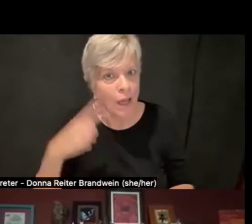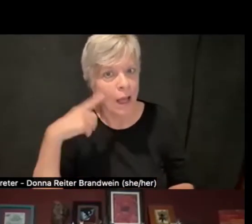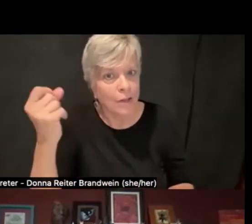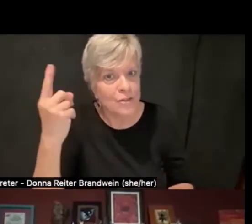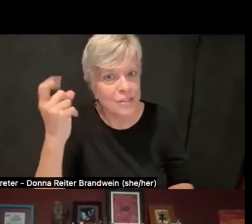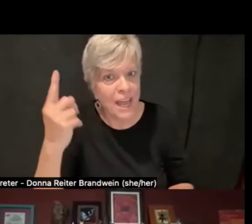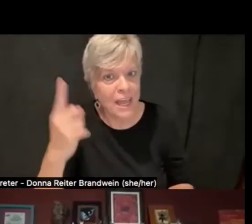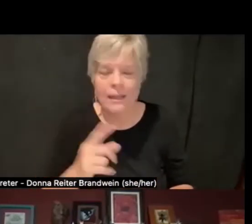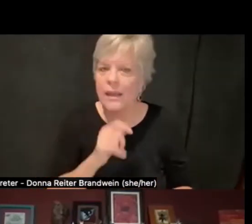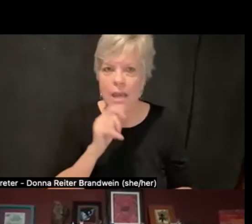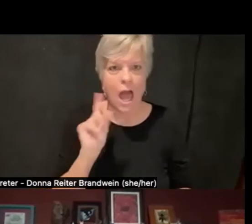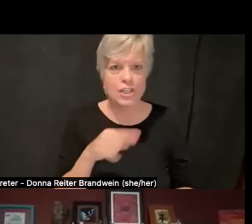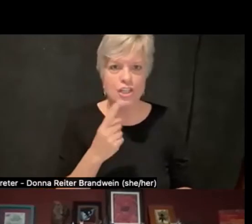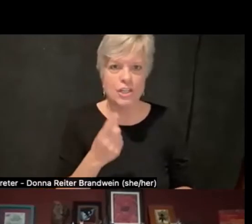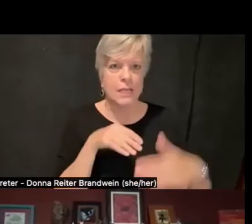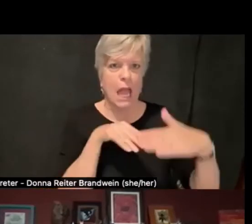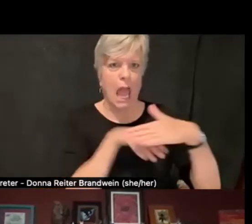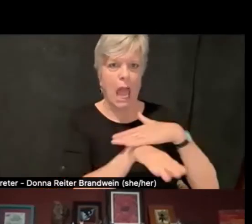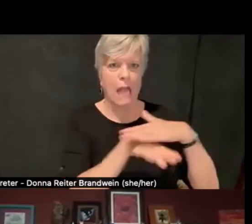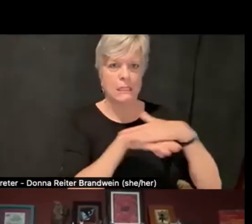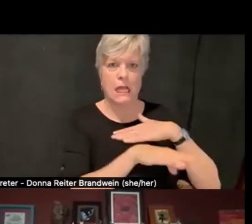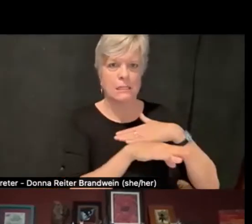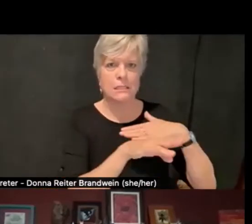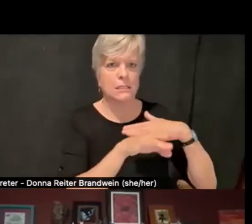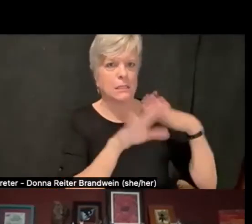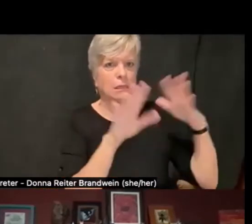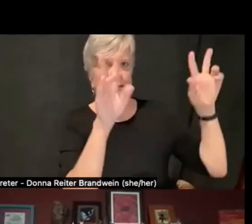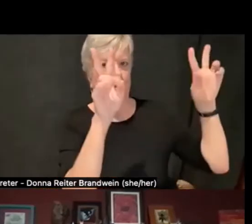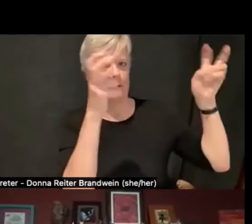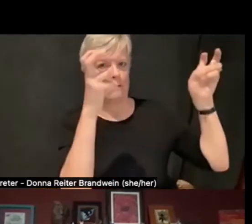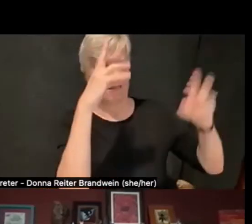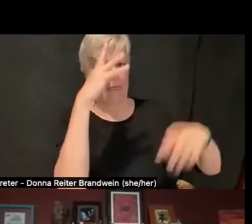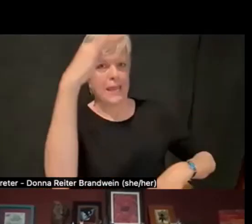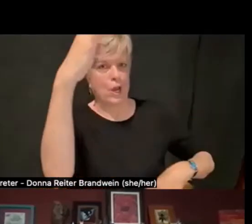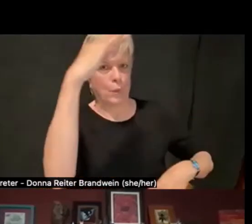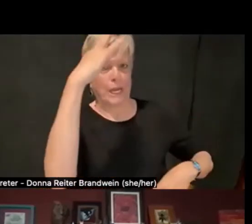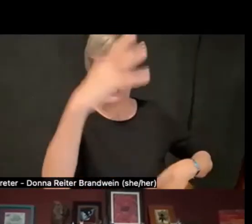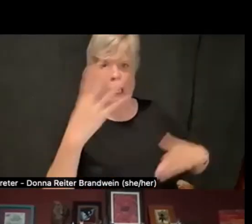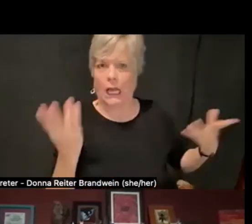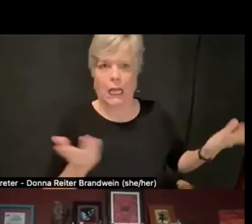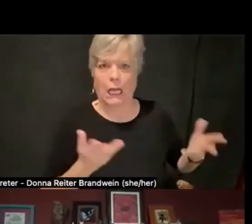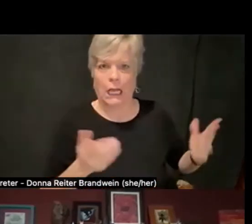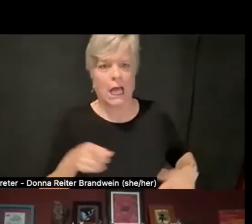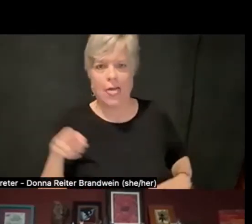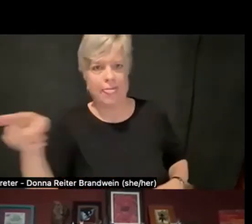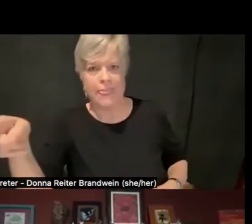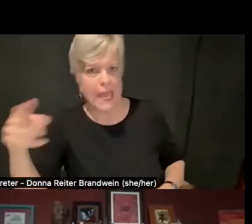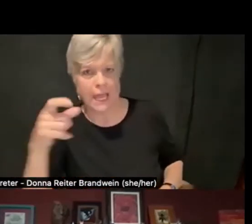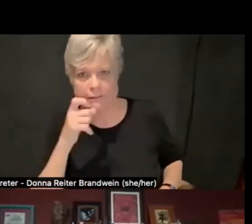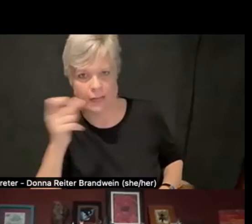just this big, theoretical concept that seemed far off for many.